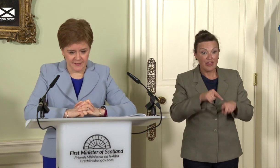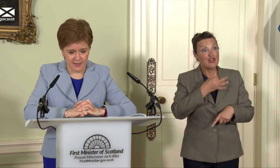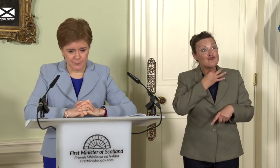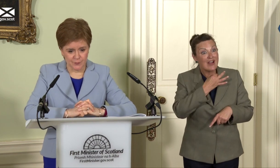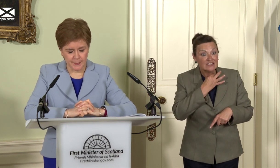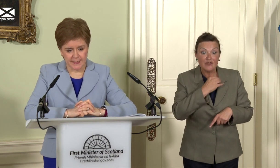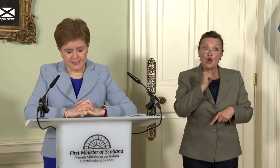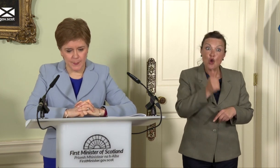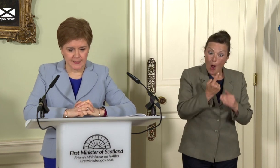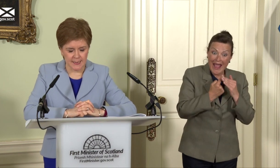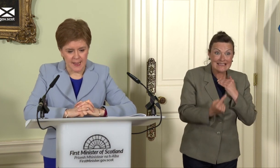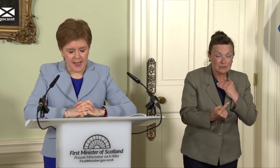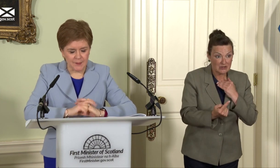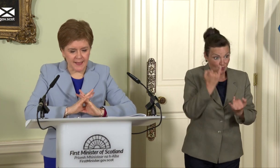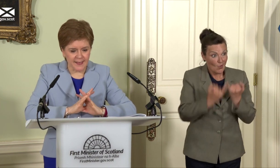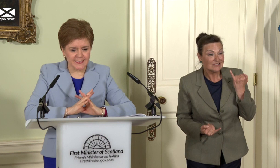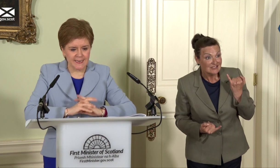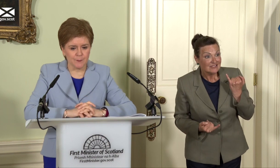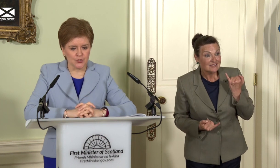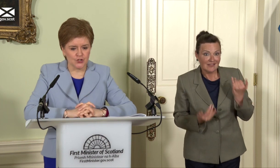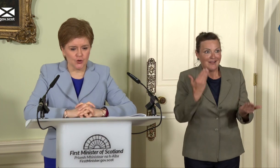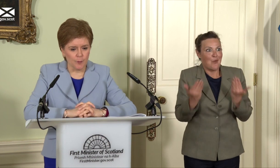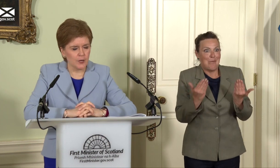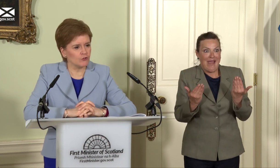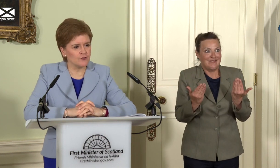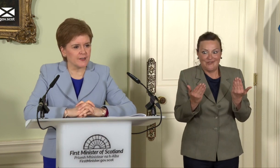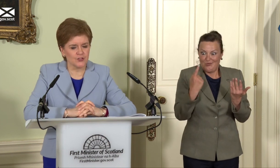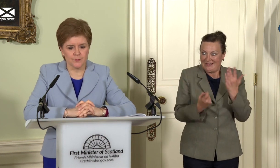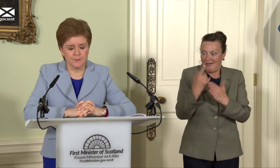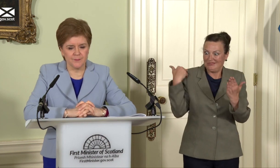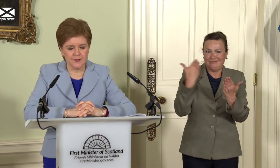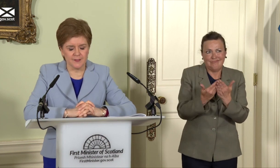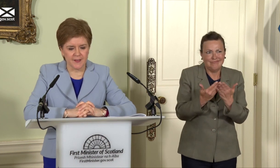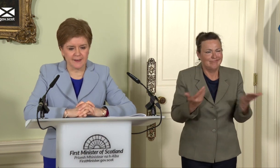that comes from being independent. I mean, that statement should not be controversial. The very